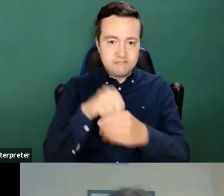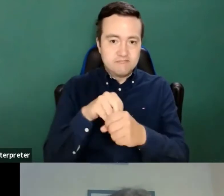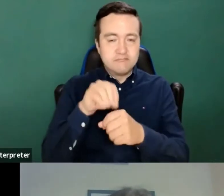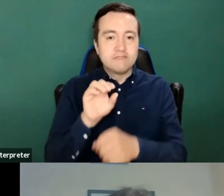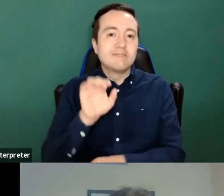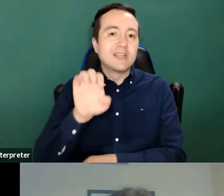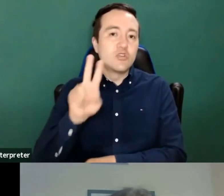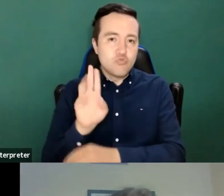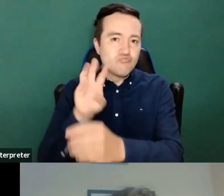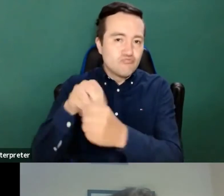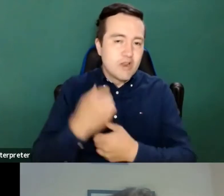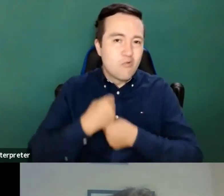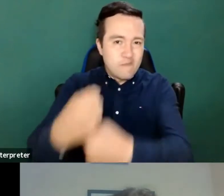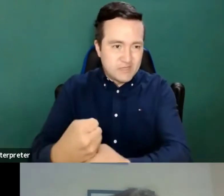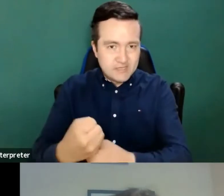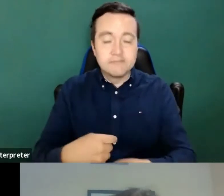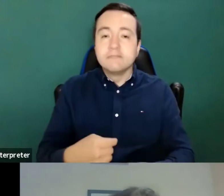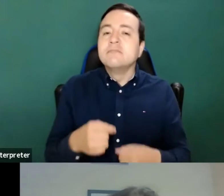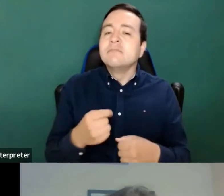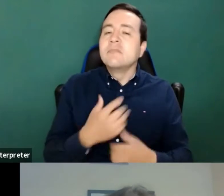And I want to give you a little bit of background to the long name.